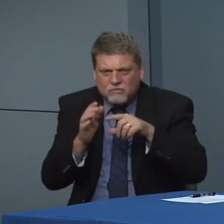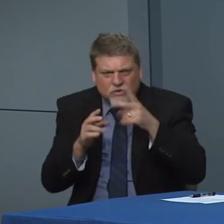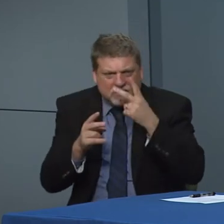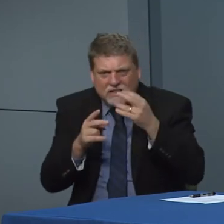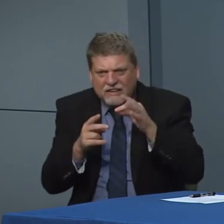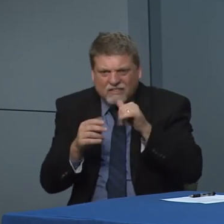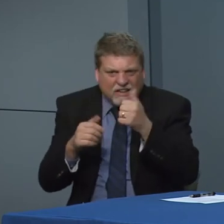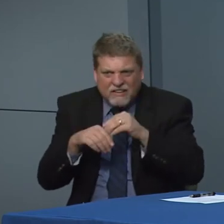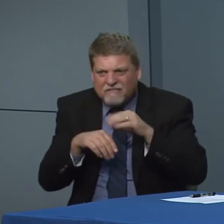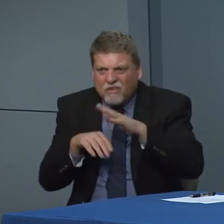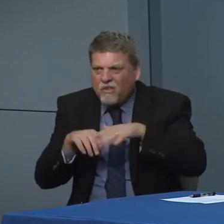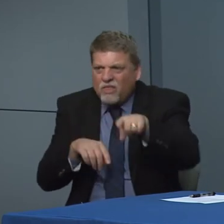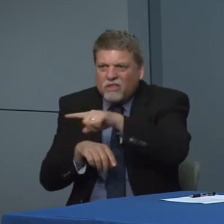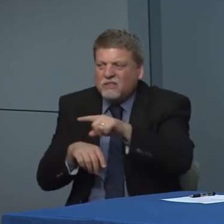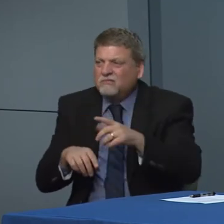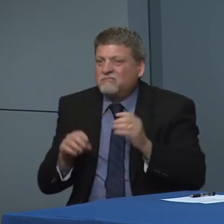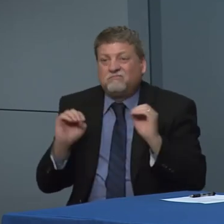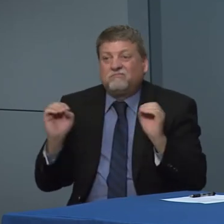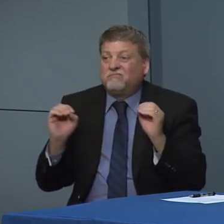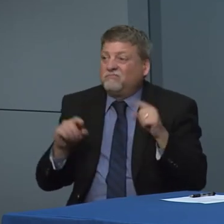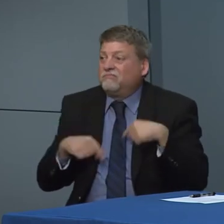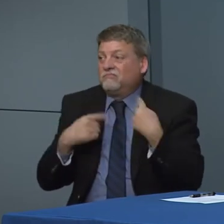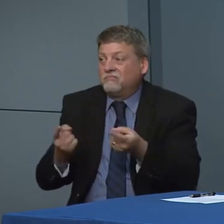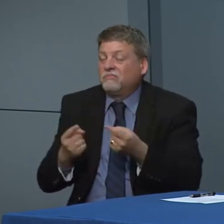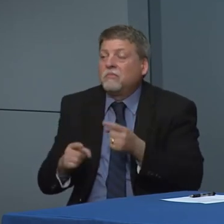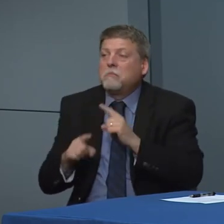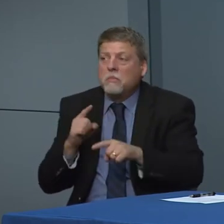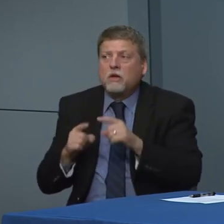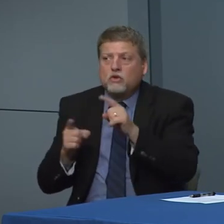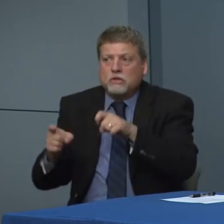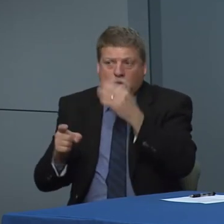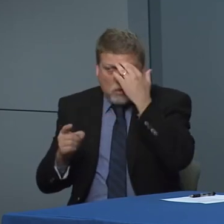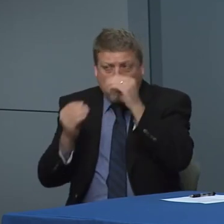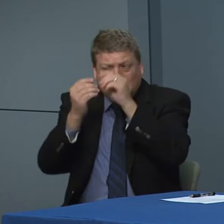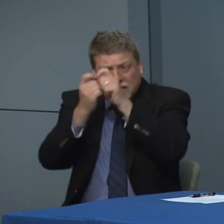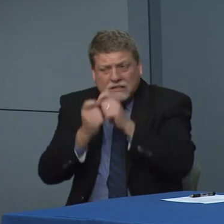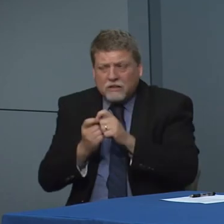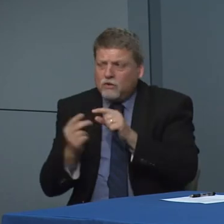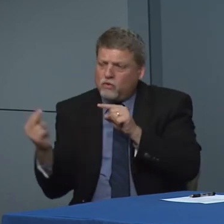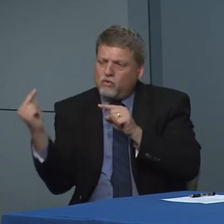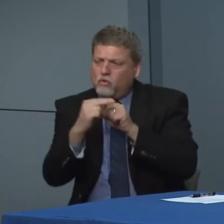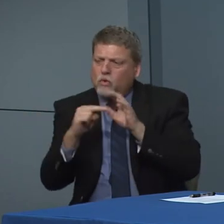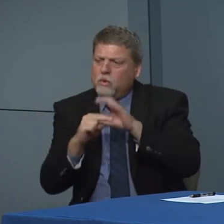definitely directly to our website on that drugs to the CDC Web site for the most up to date information on that